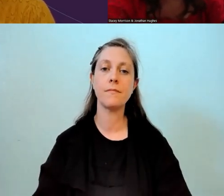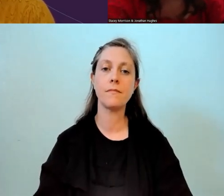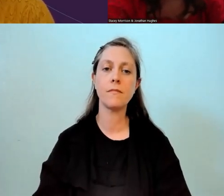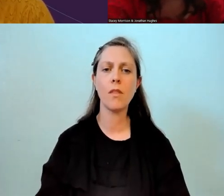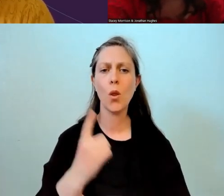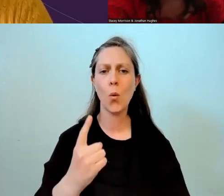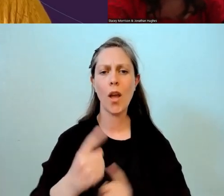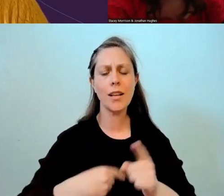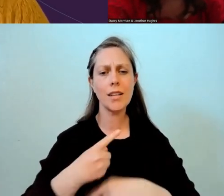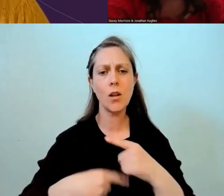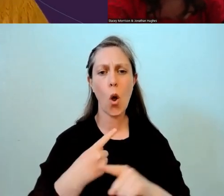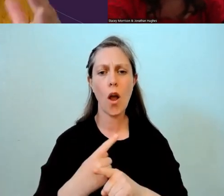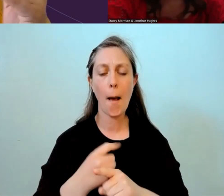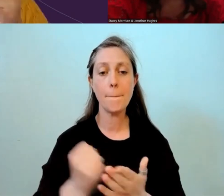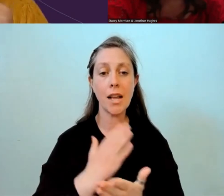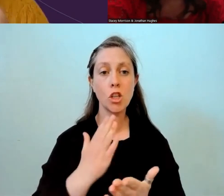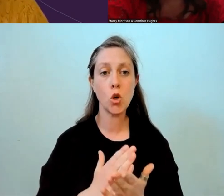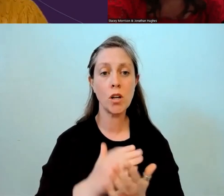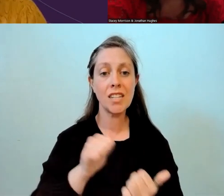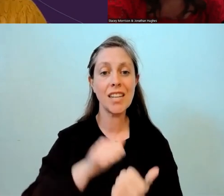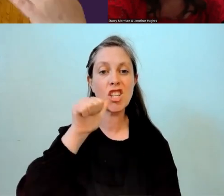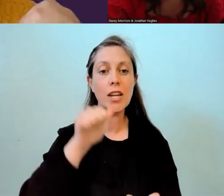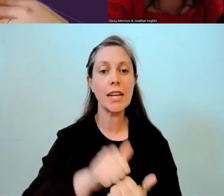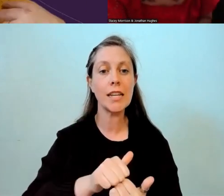ensuring Te Tiriti doesn't rest on the shoulders